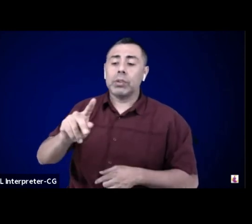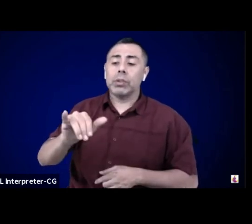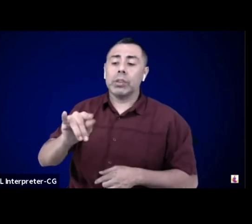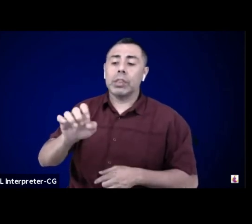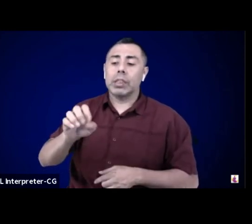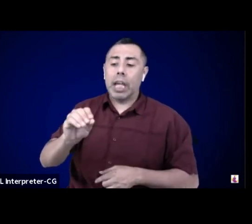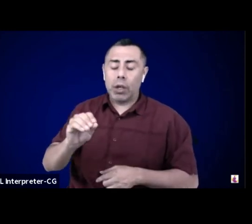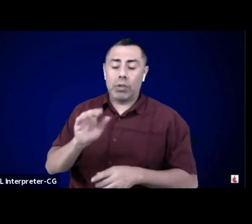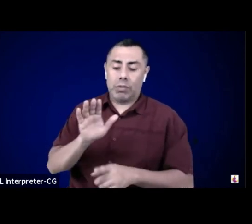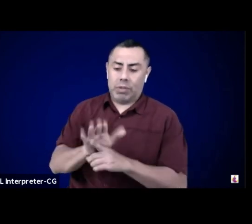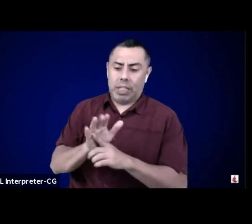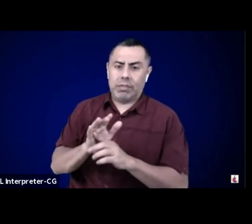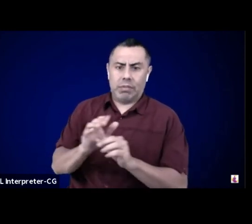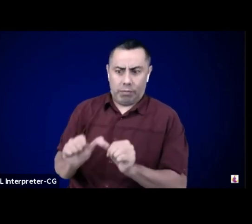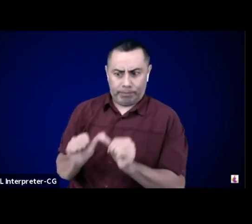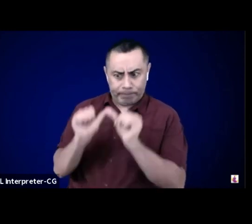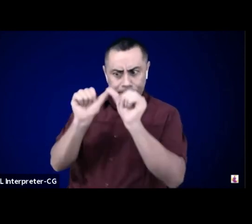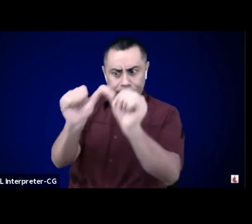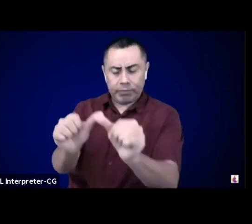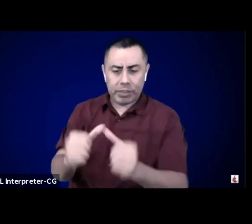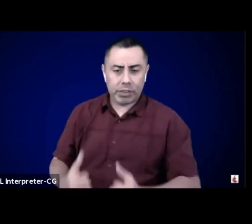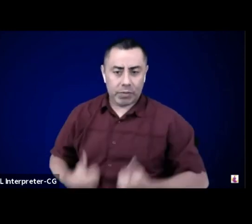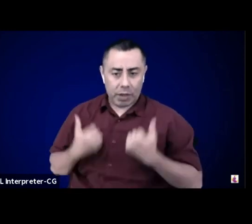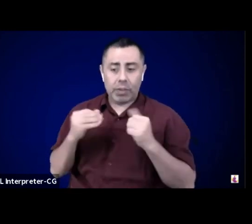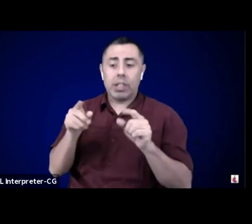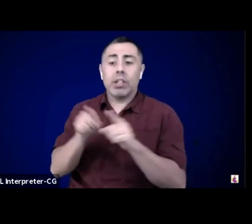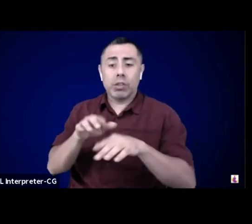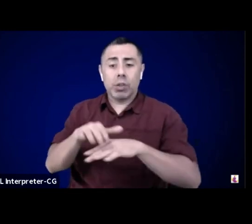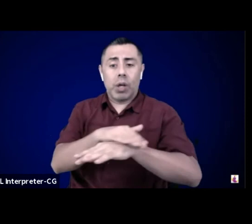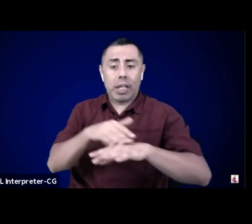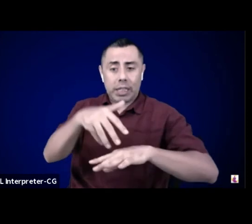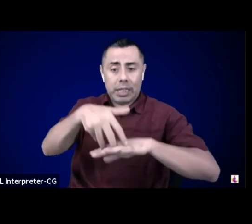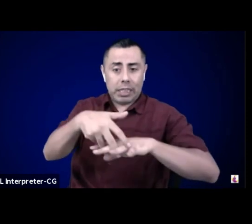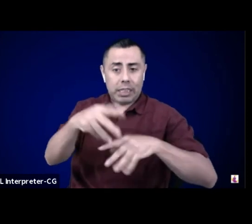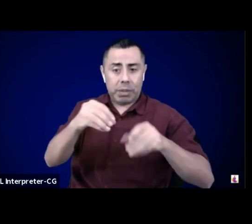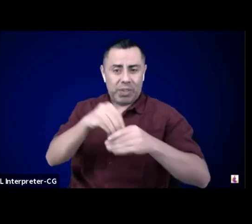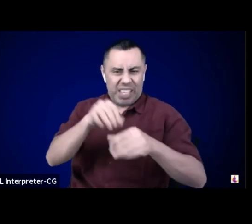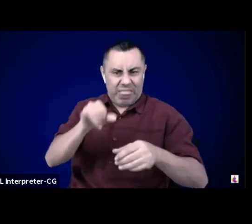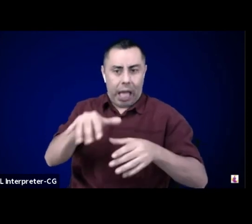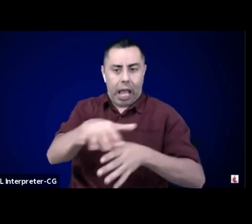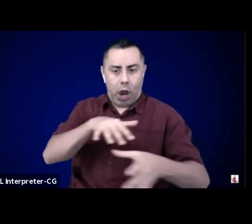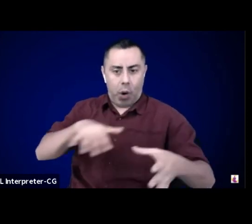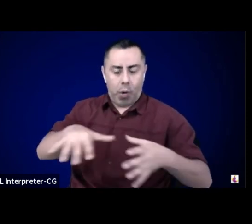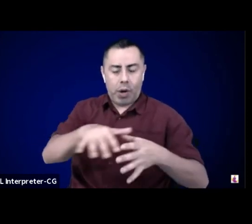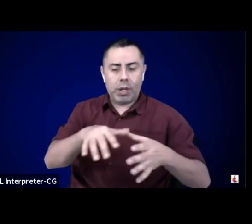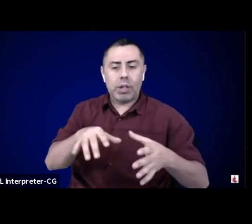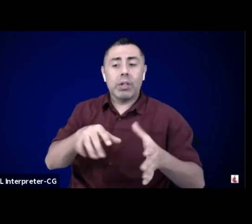Obviously, it's easier and faster and more comfortable to do things that we already know how to do.